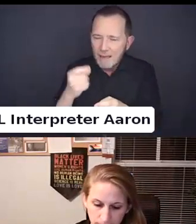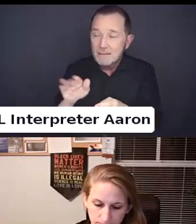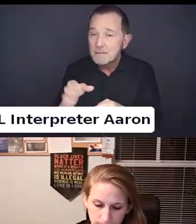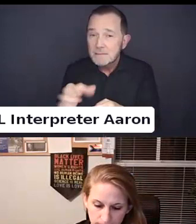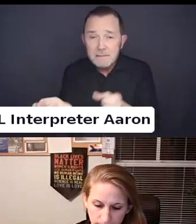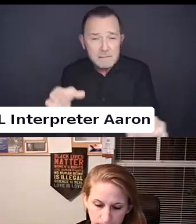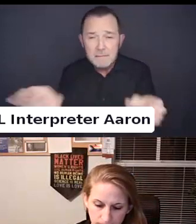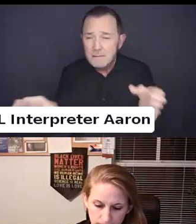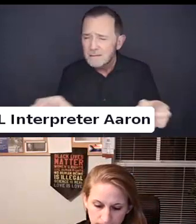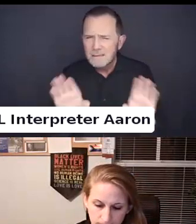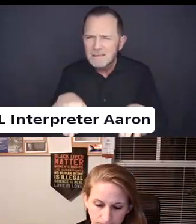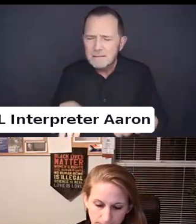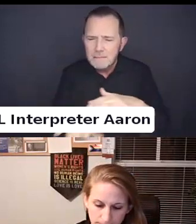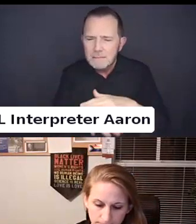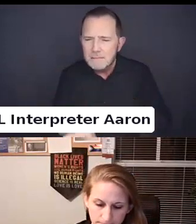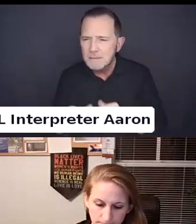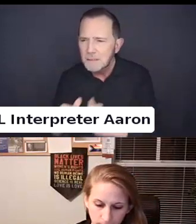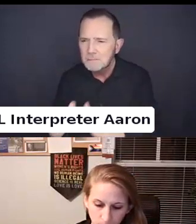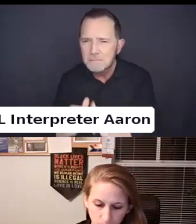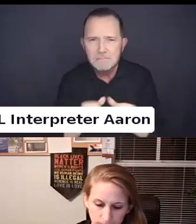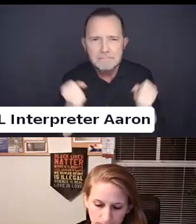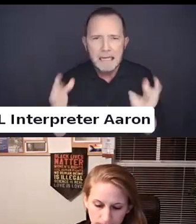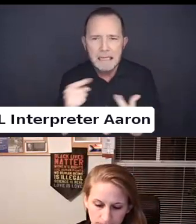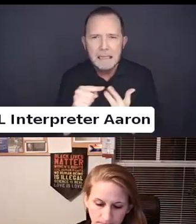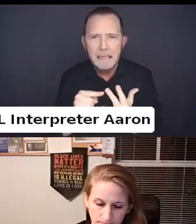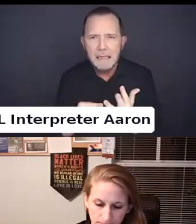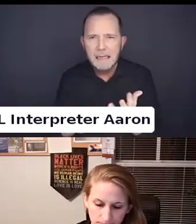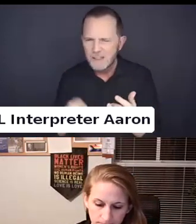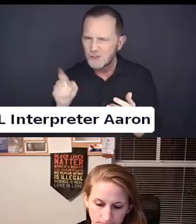that it doesn't help us to be divided.